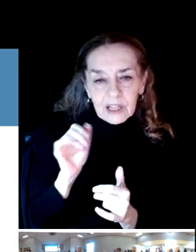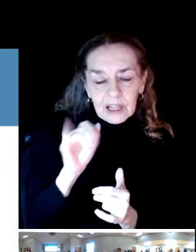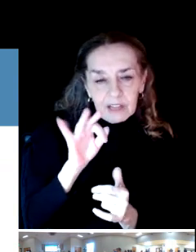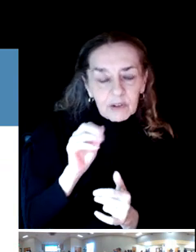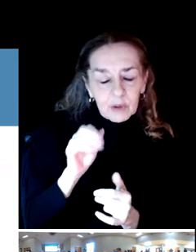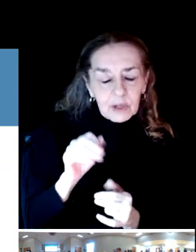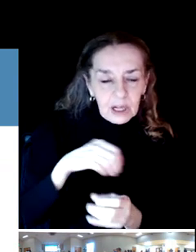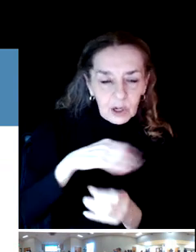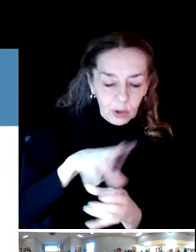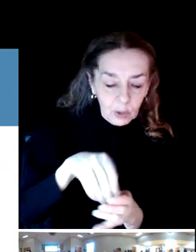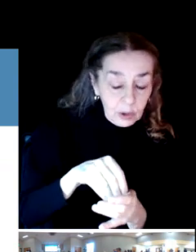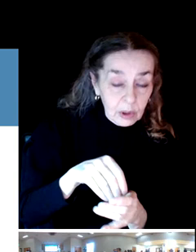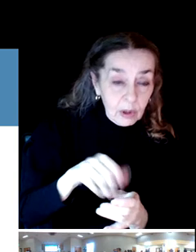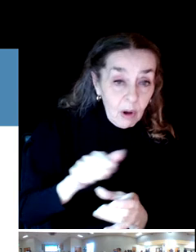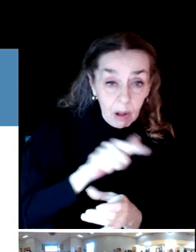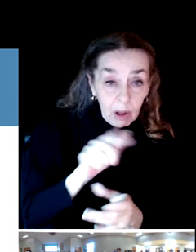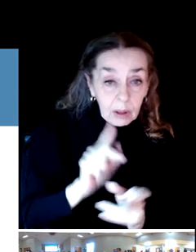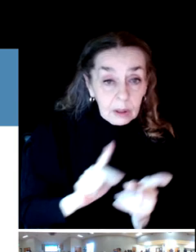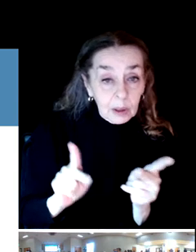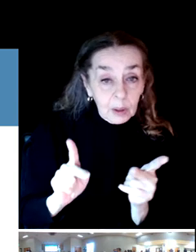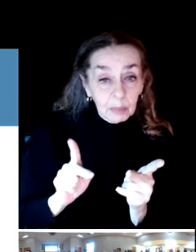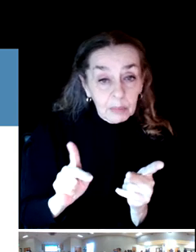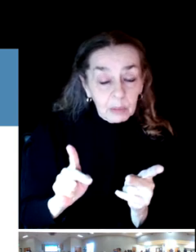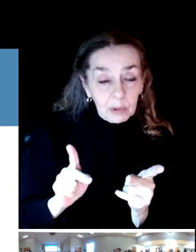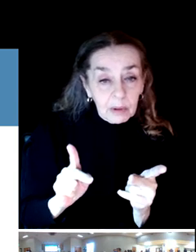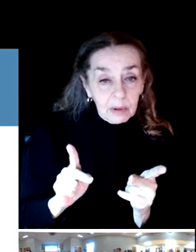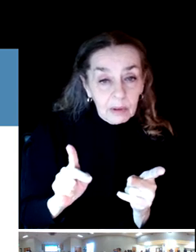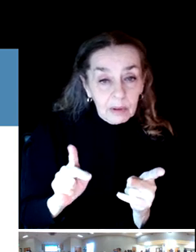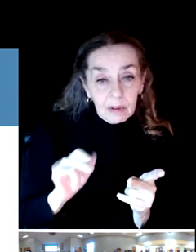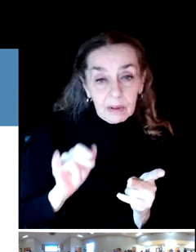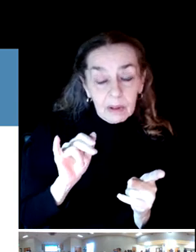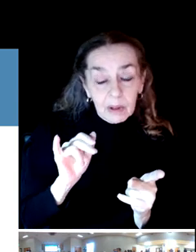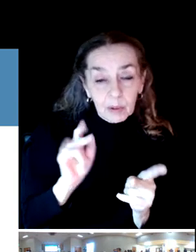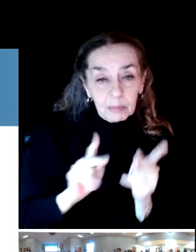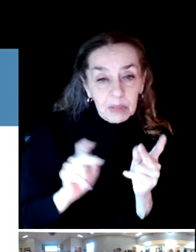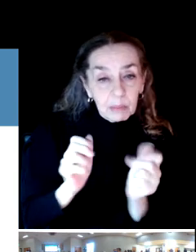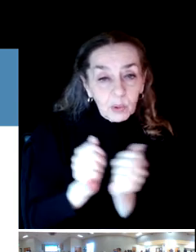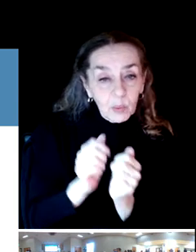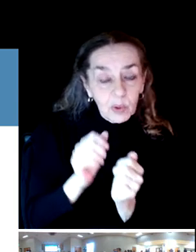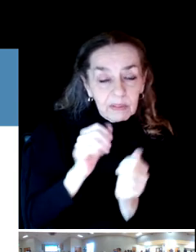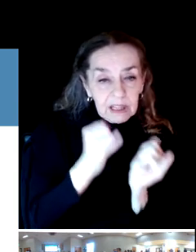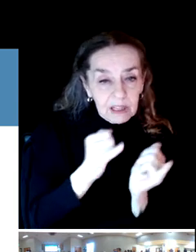that have individual disabilities that aren't just ambulatory.